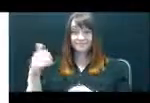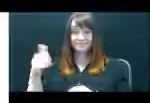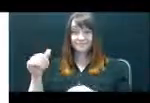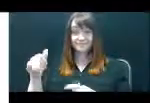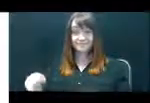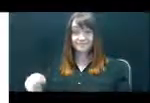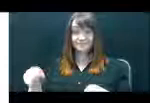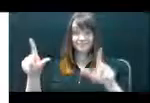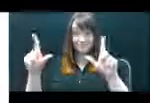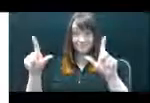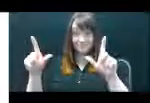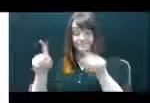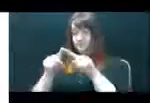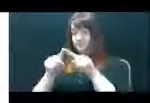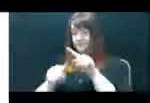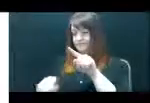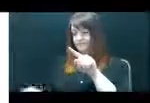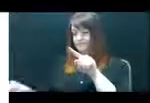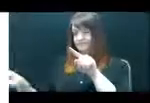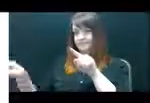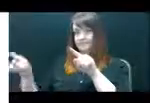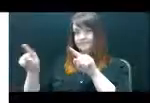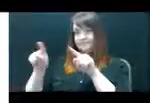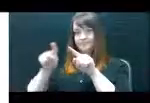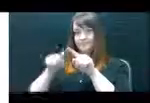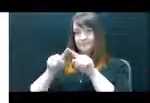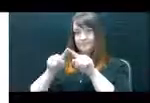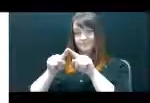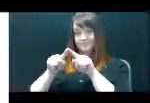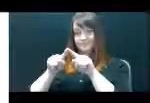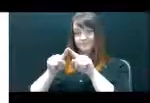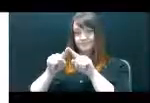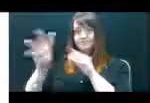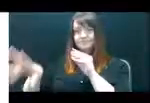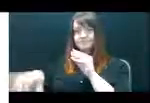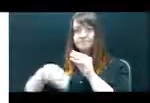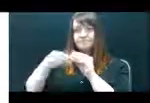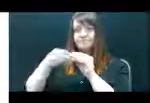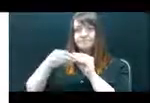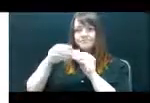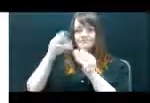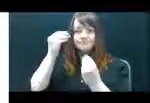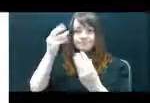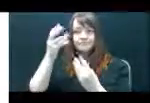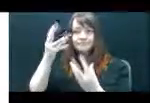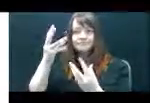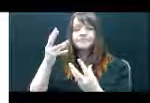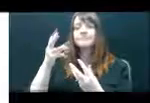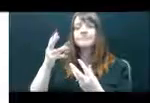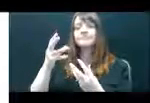in yellow above and enlarged in the oval, is for additional presenter names. Type or